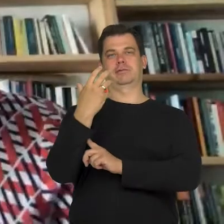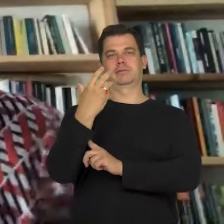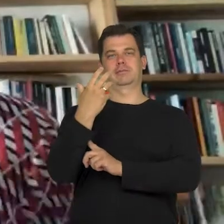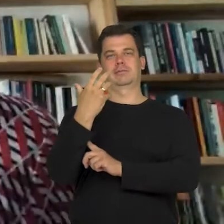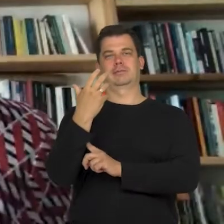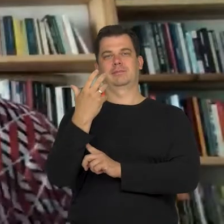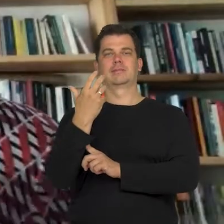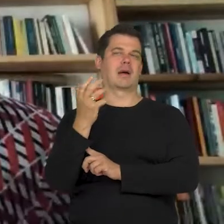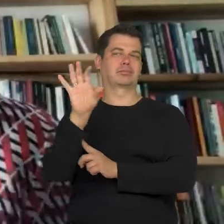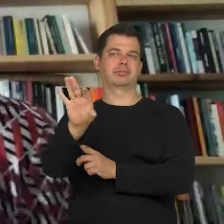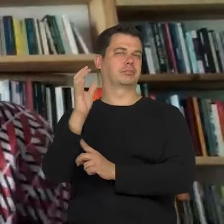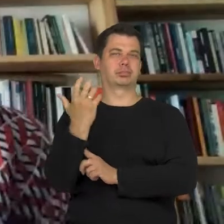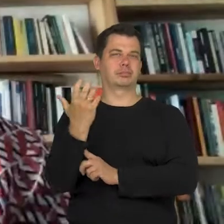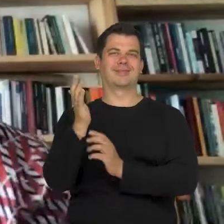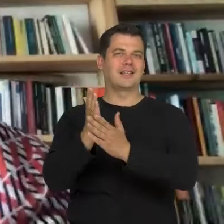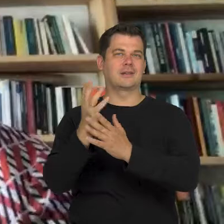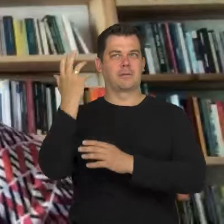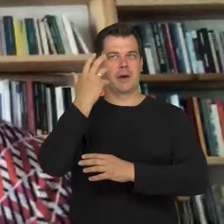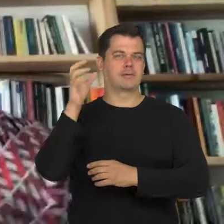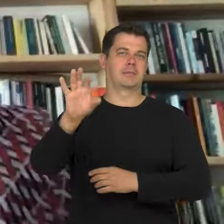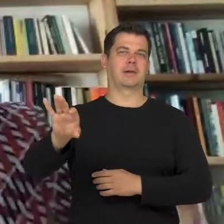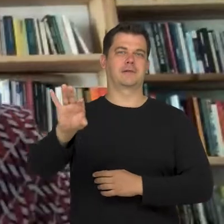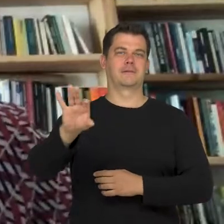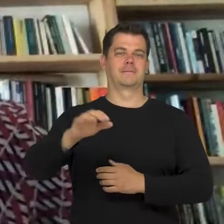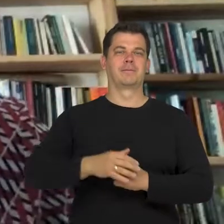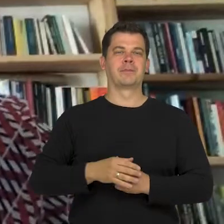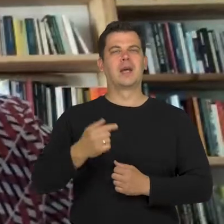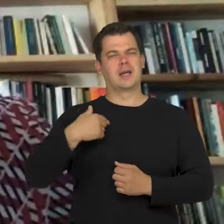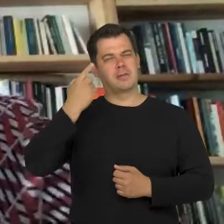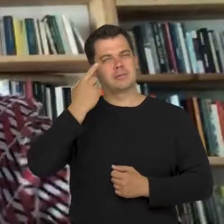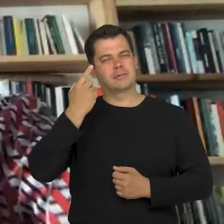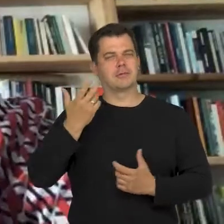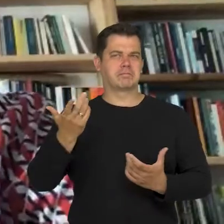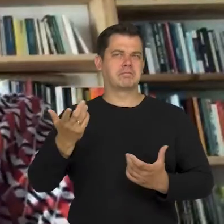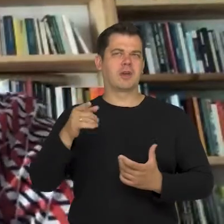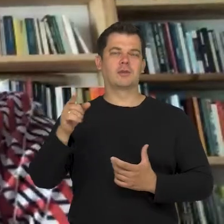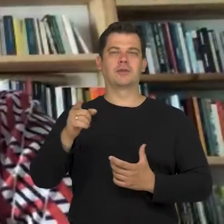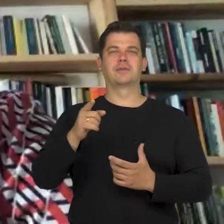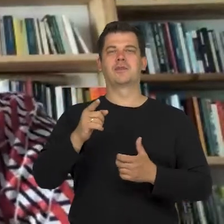It means that we have two options here. I think that on the one hand